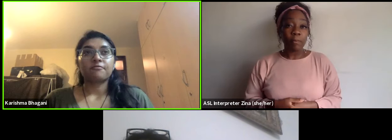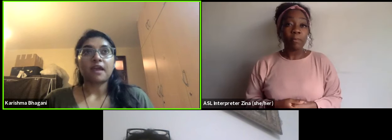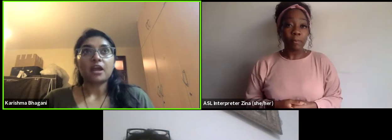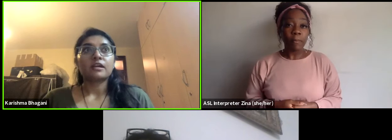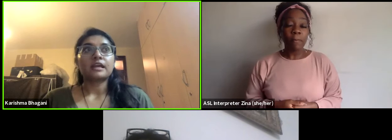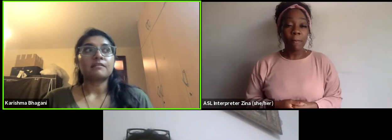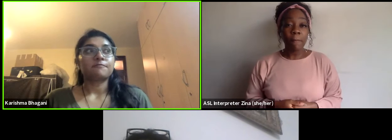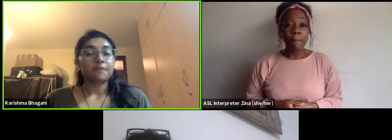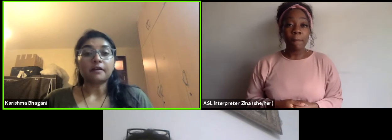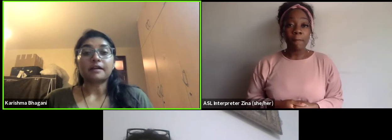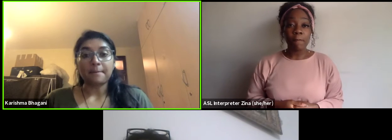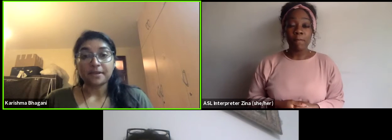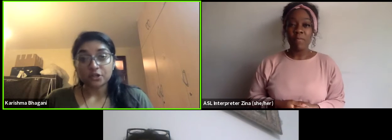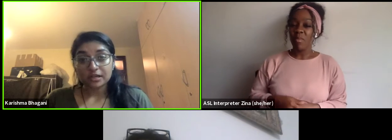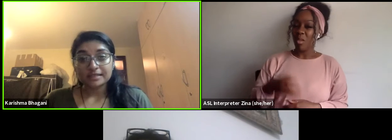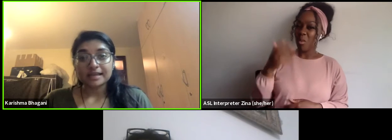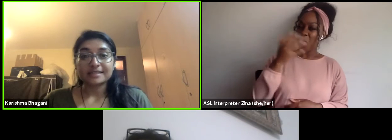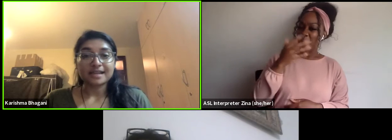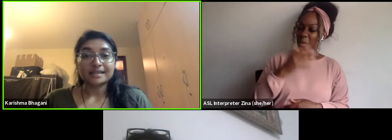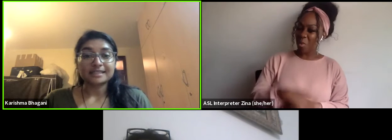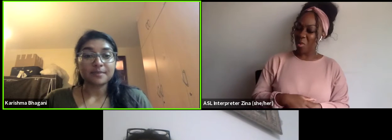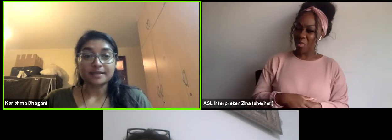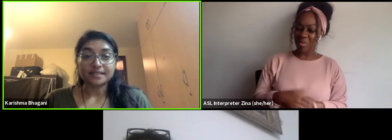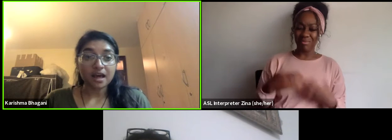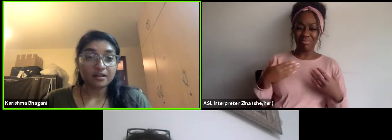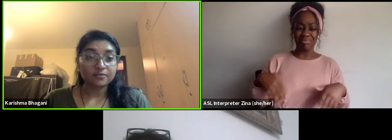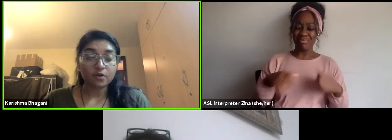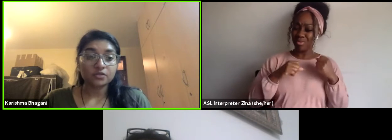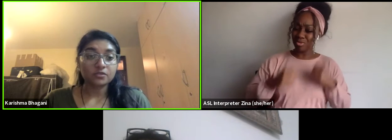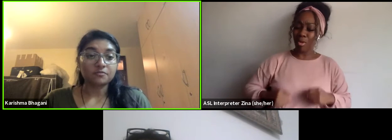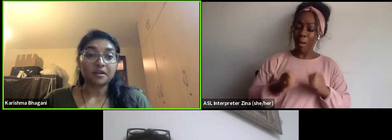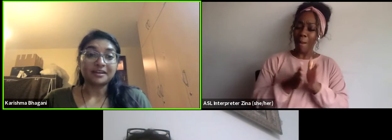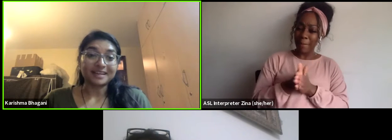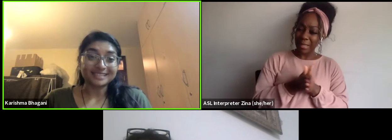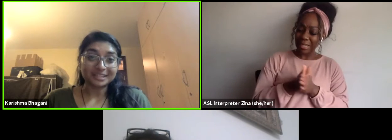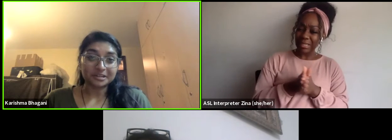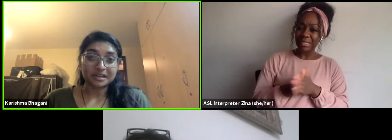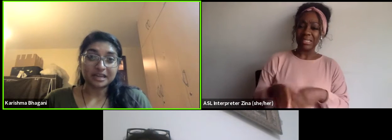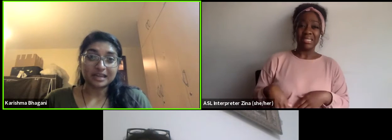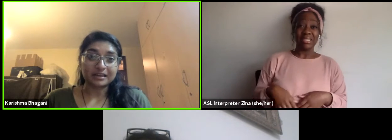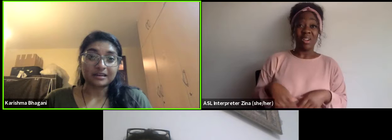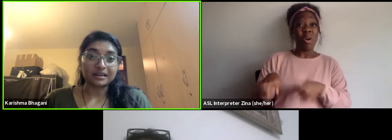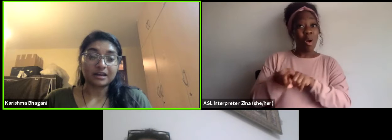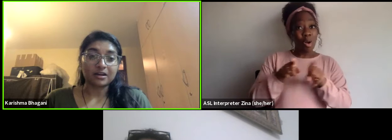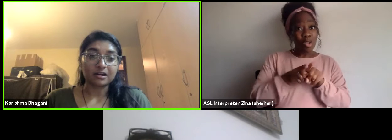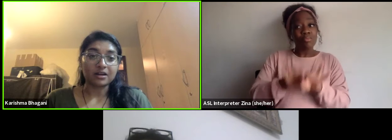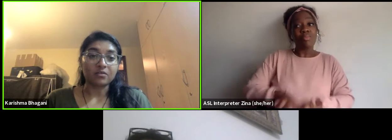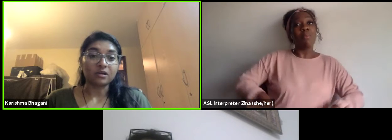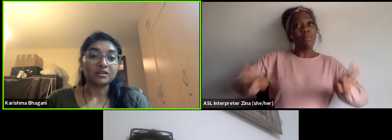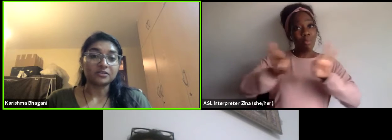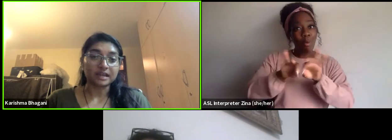Very, very ambitious and as an artist myself also very necessary in our world today.